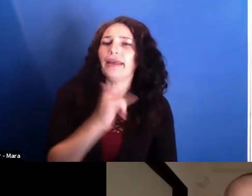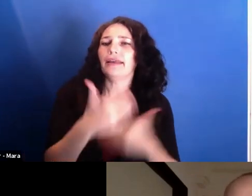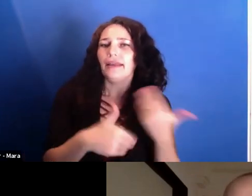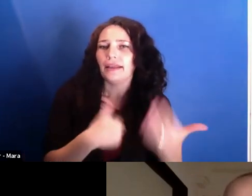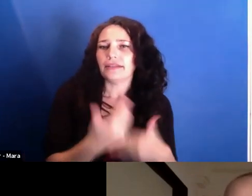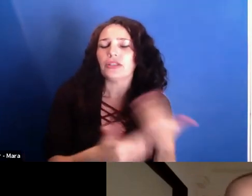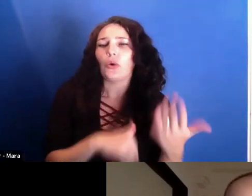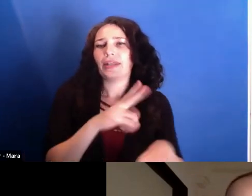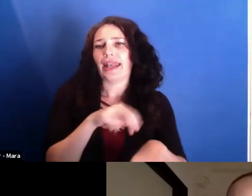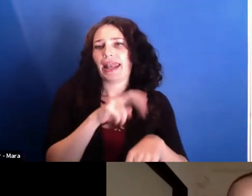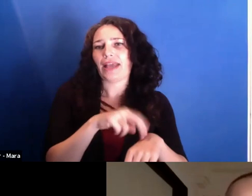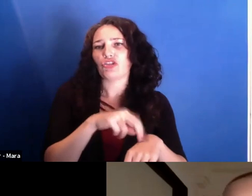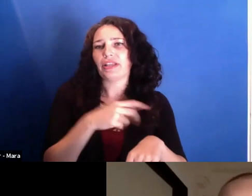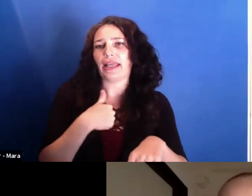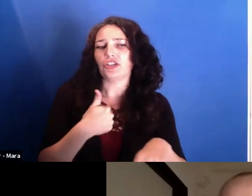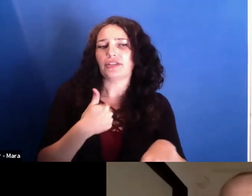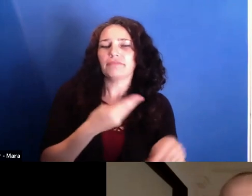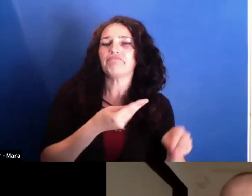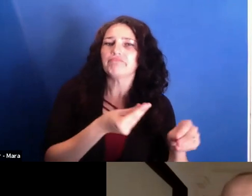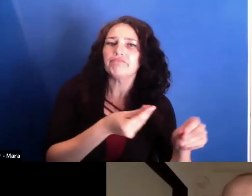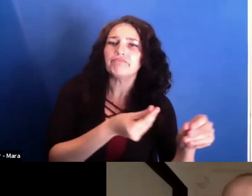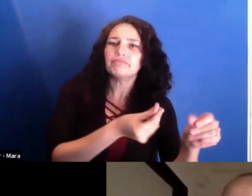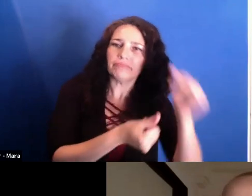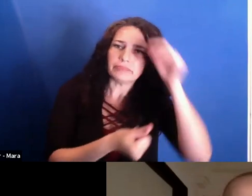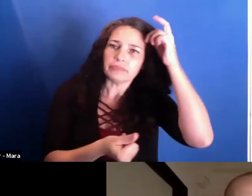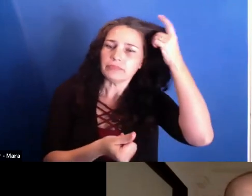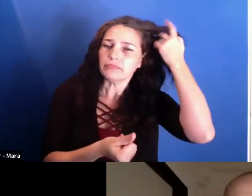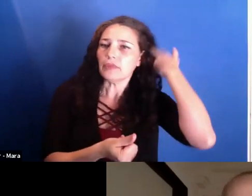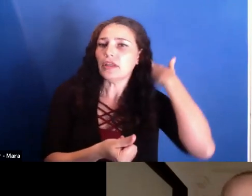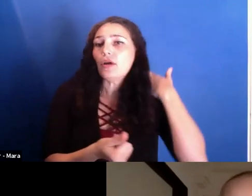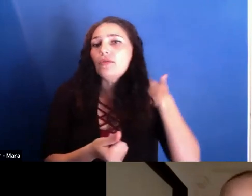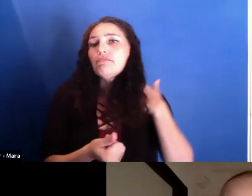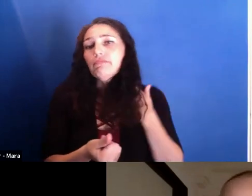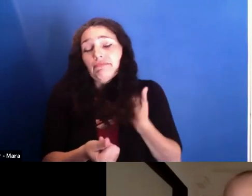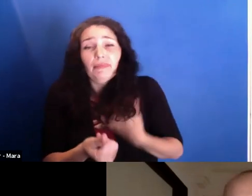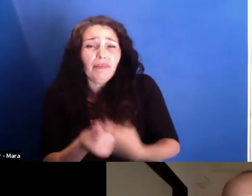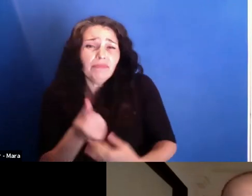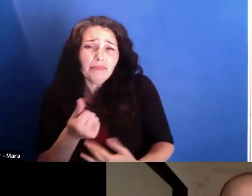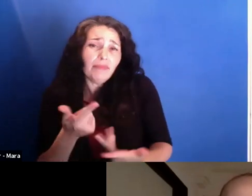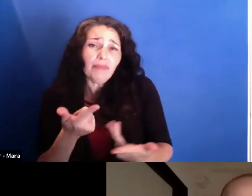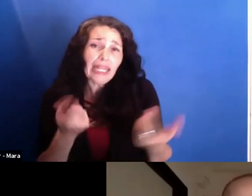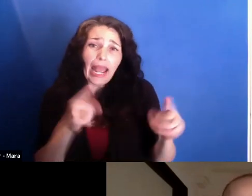And it happens very fast. They just-- you know, they can be themselves. And then they don't even know exactly what